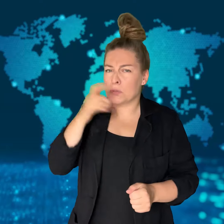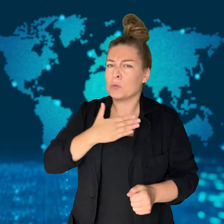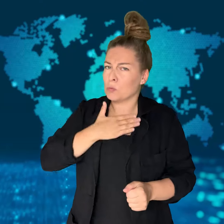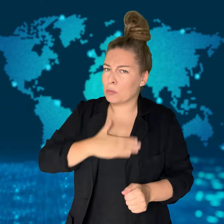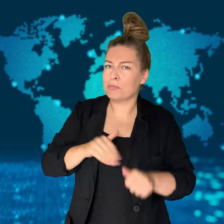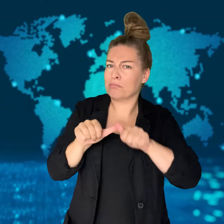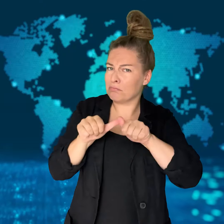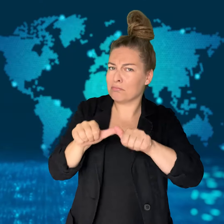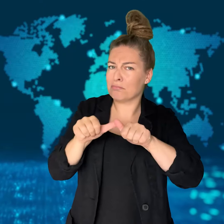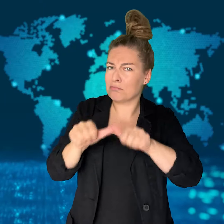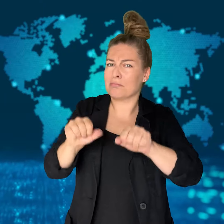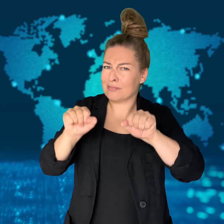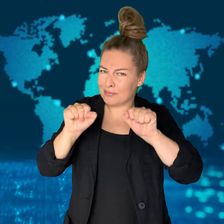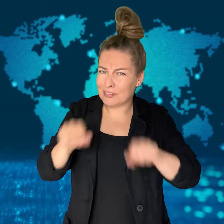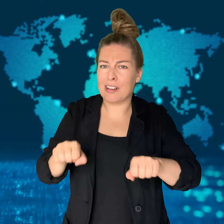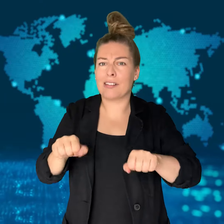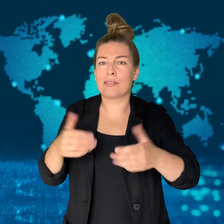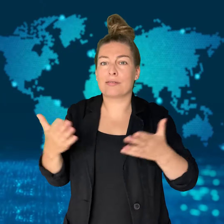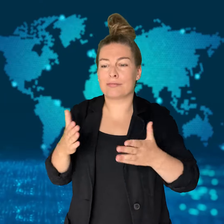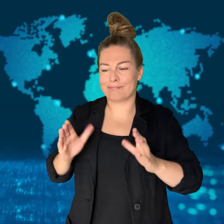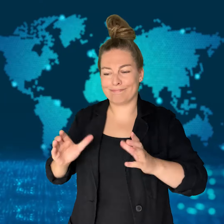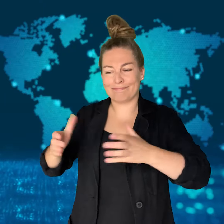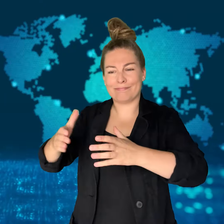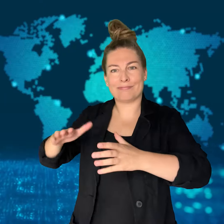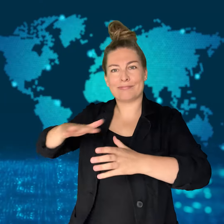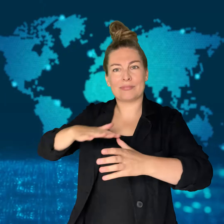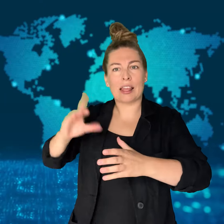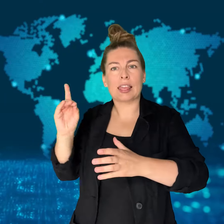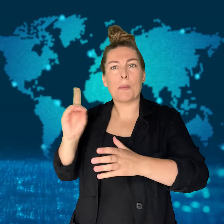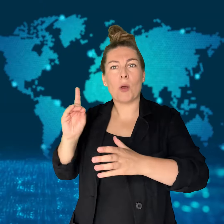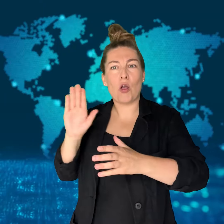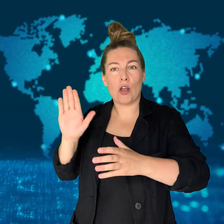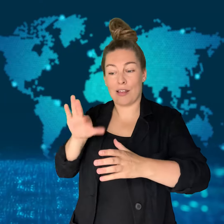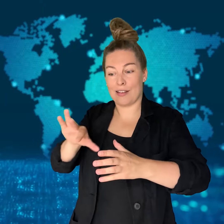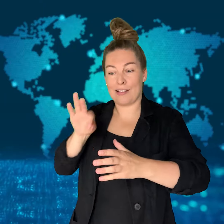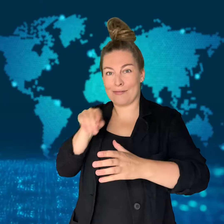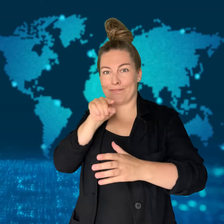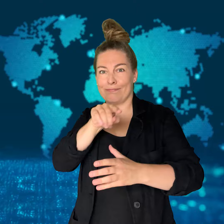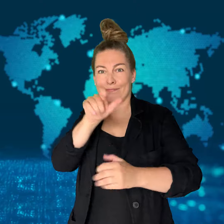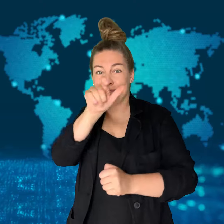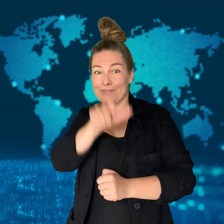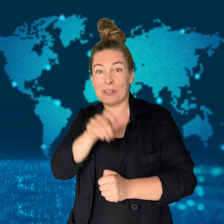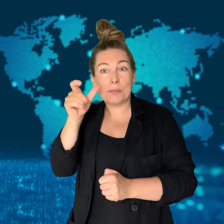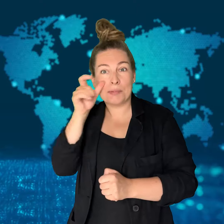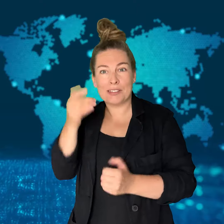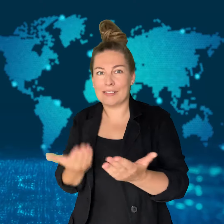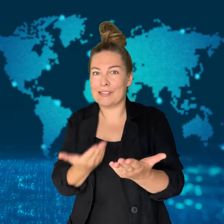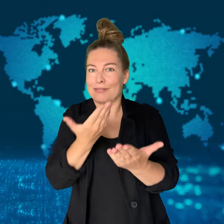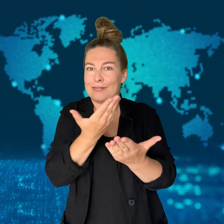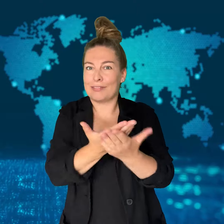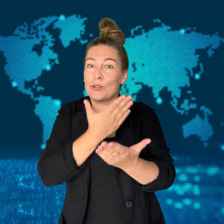the Democratic party's presidential nominee.